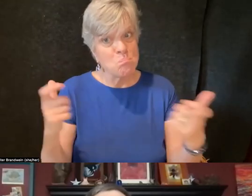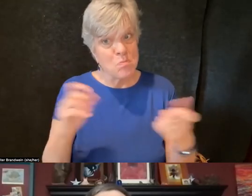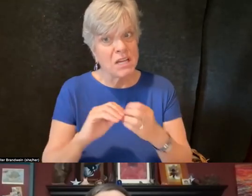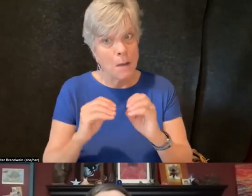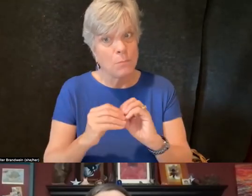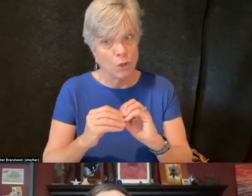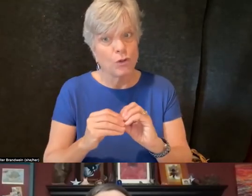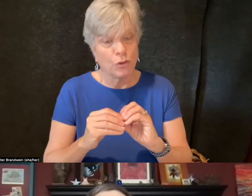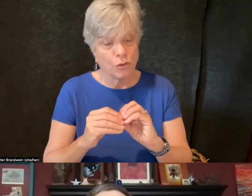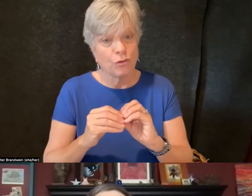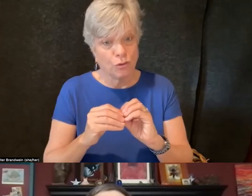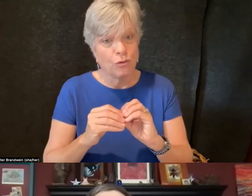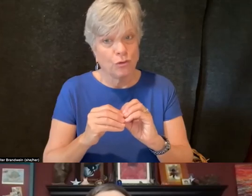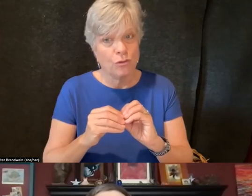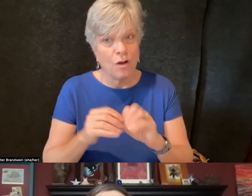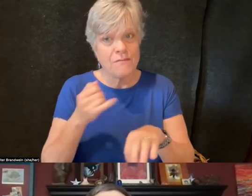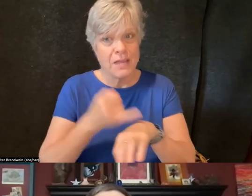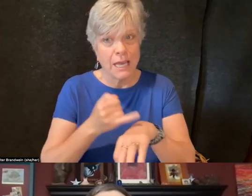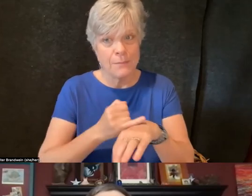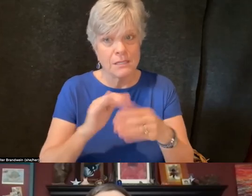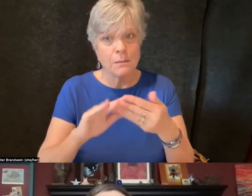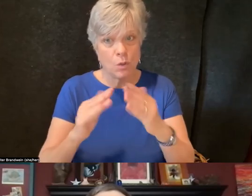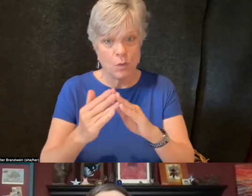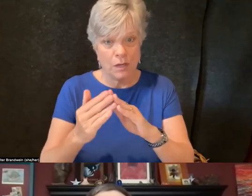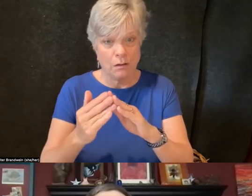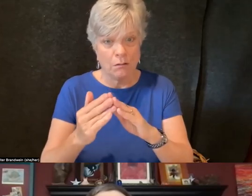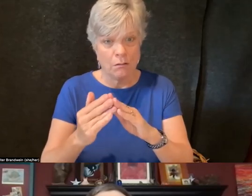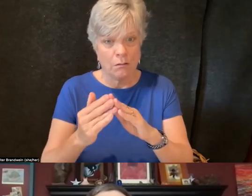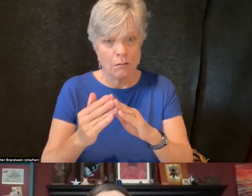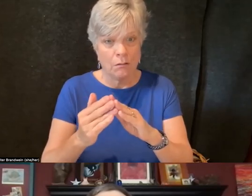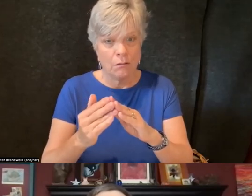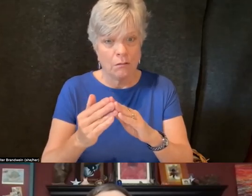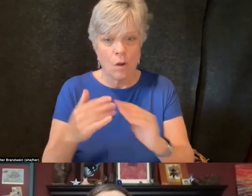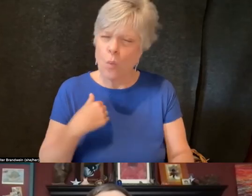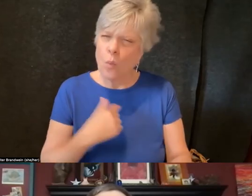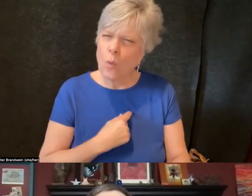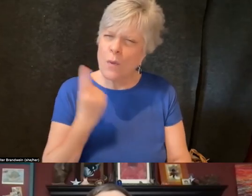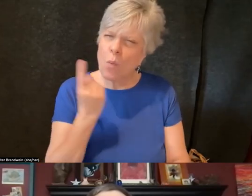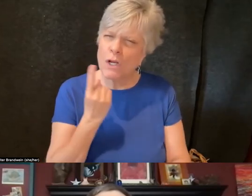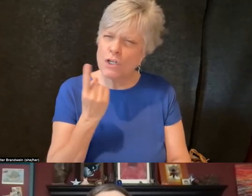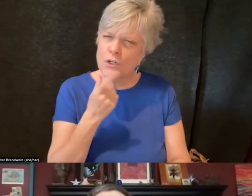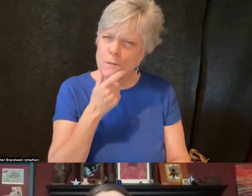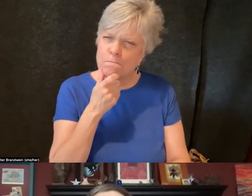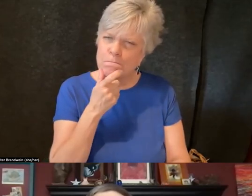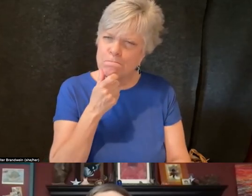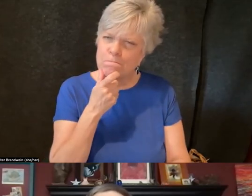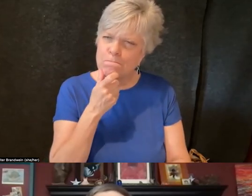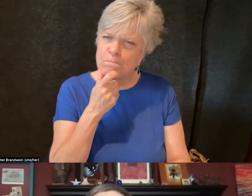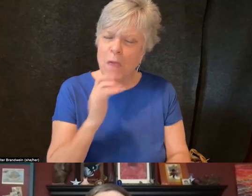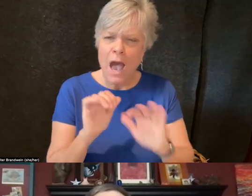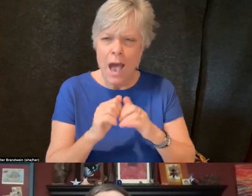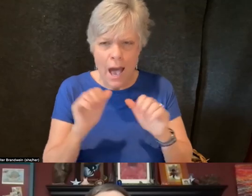of the campus community, we wondered how can the university,